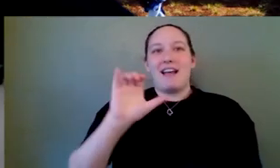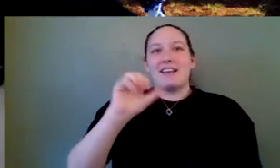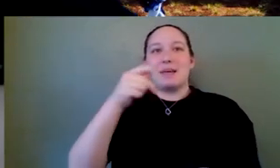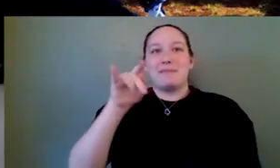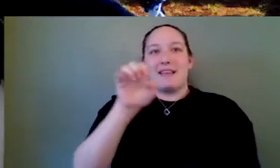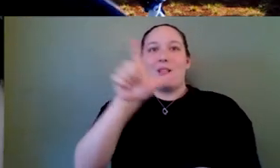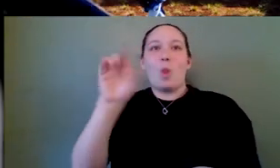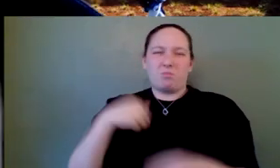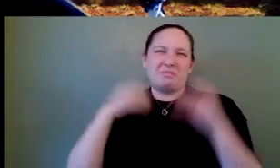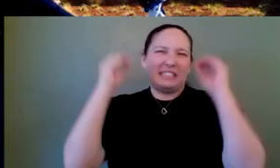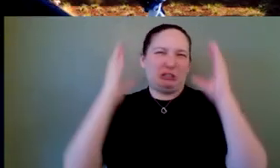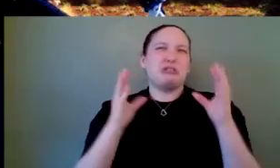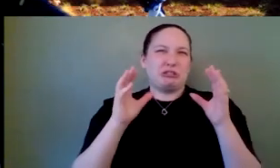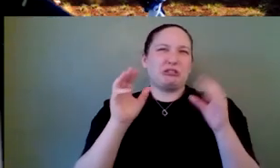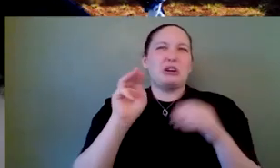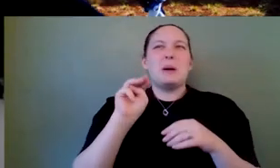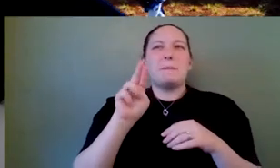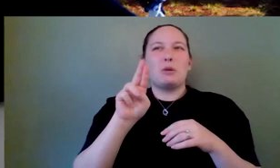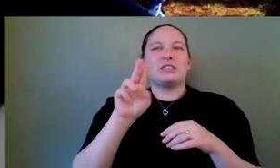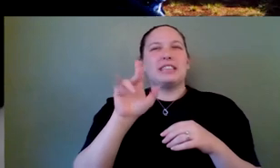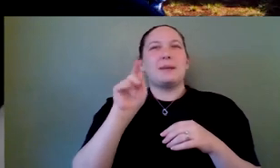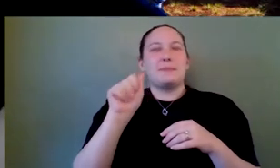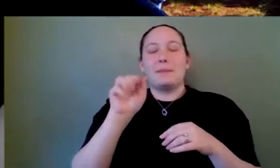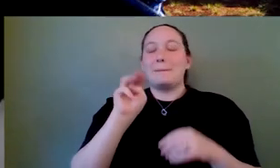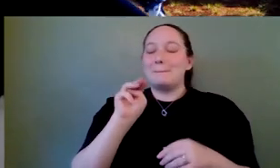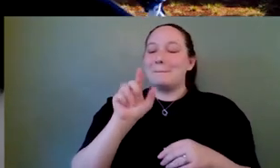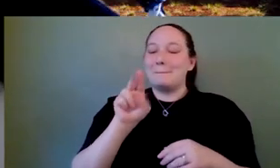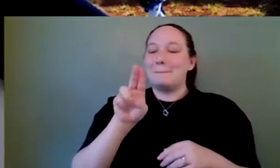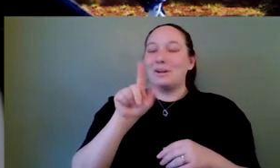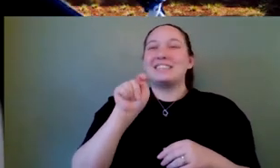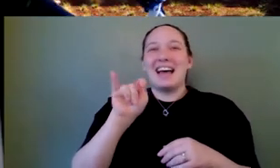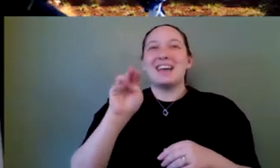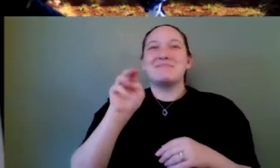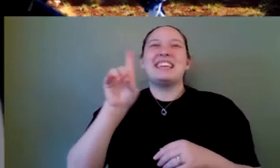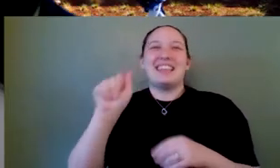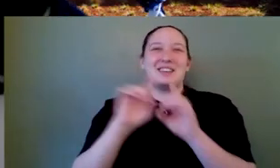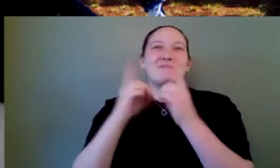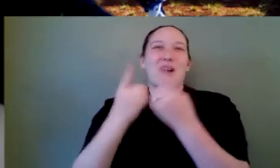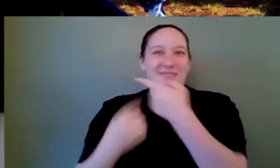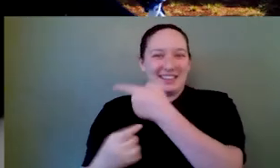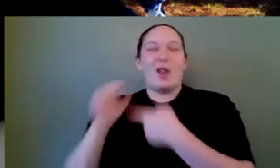the Multimedia Department at Ohlone College. And with that being said, I'm handing it off to Larry